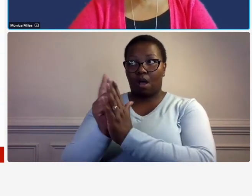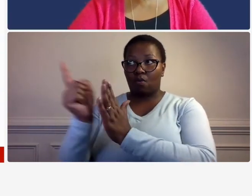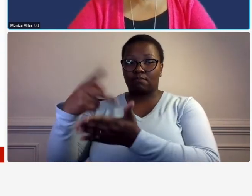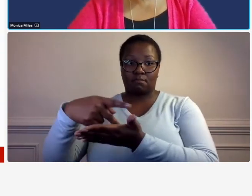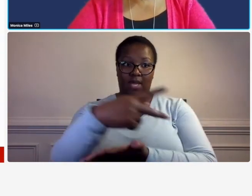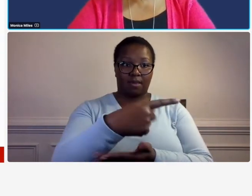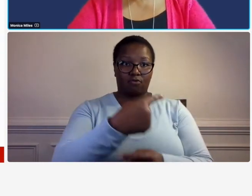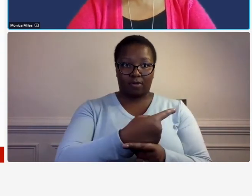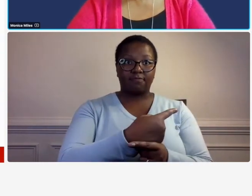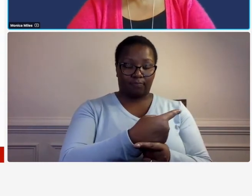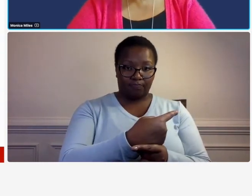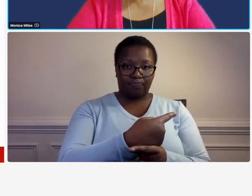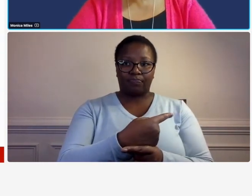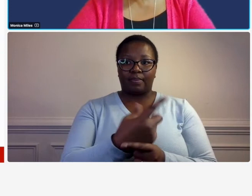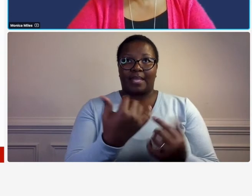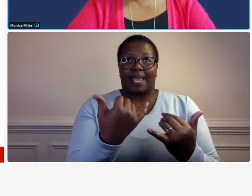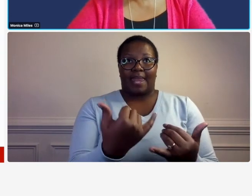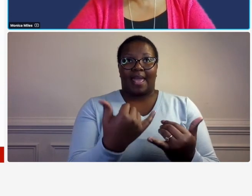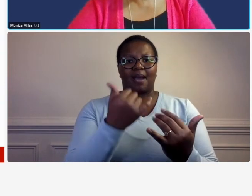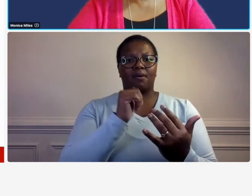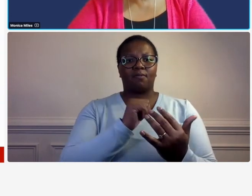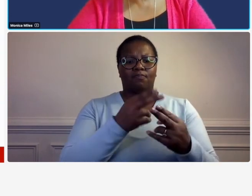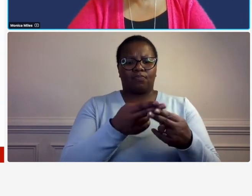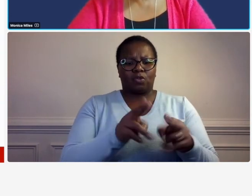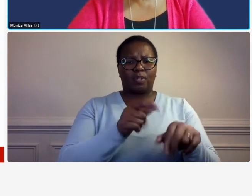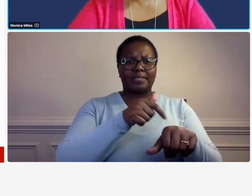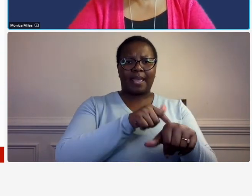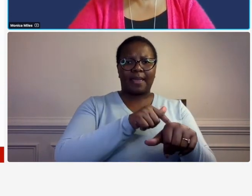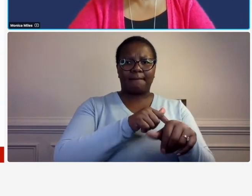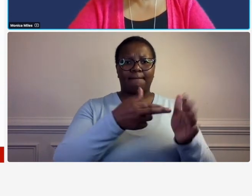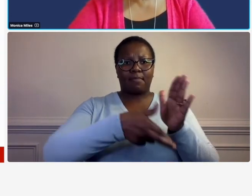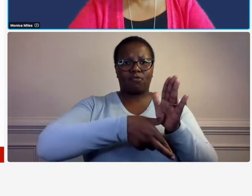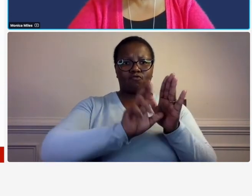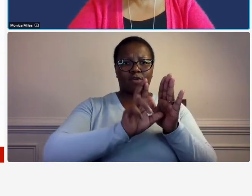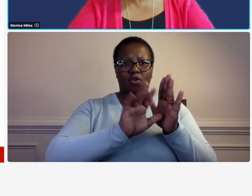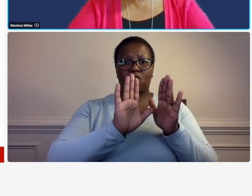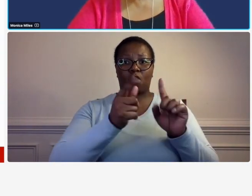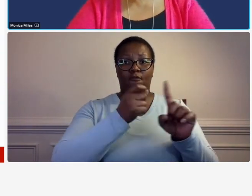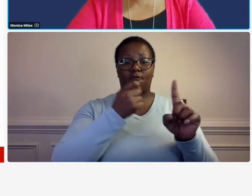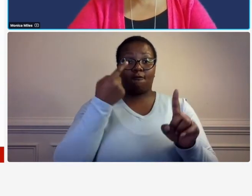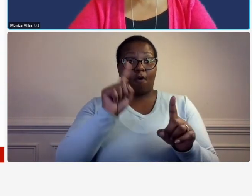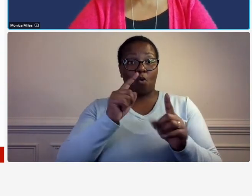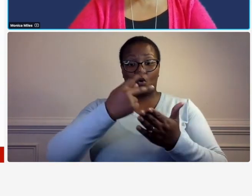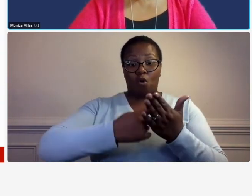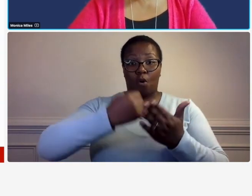so as part of an interim review of project billings ddot let's say or the dot ask for support